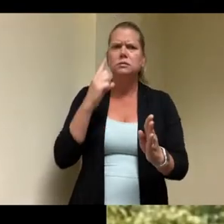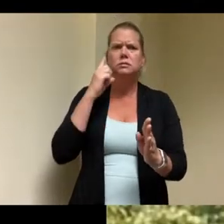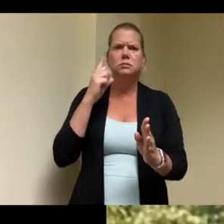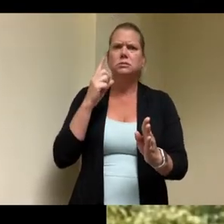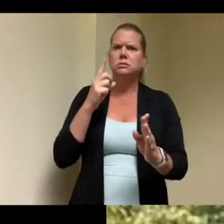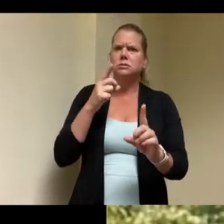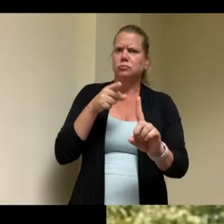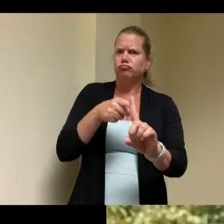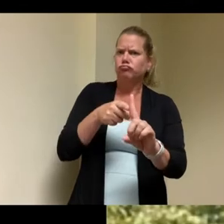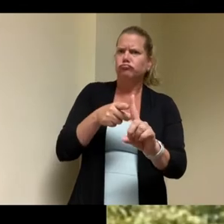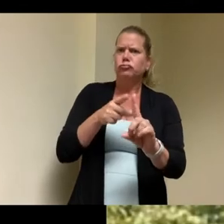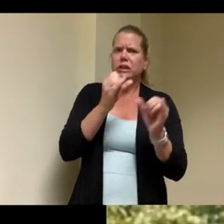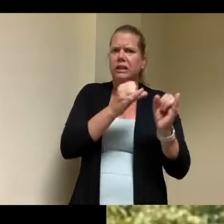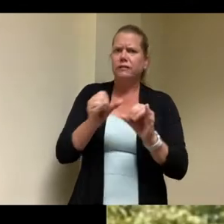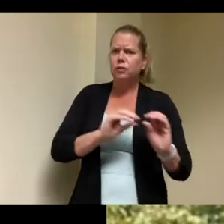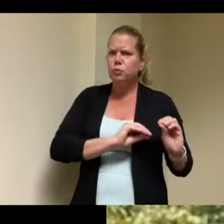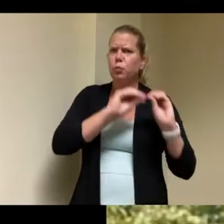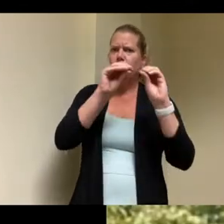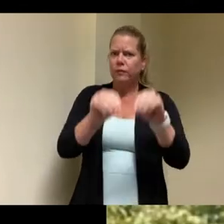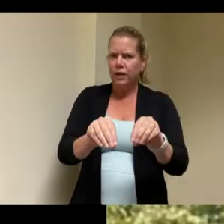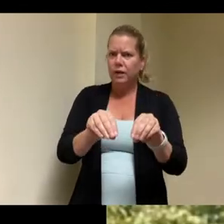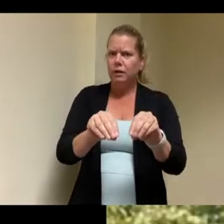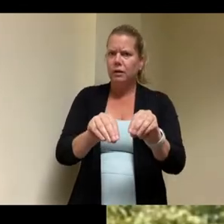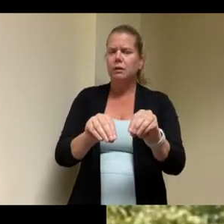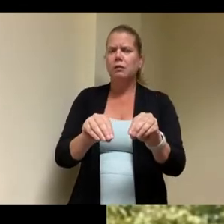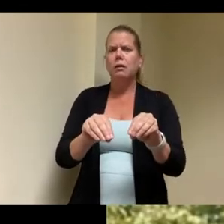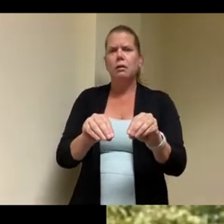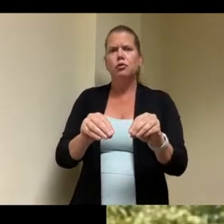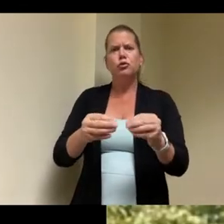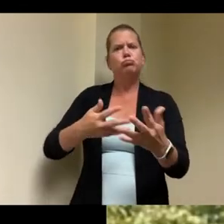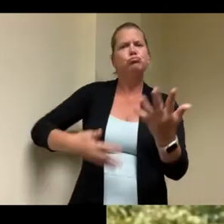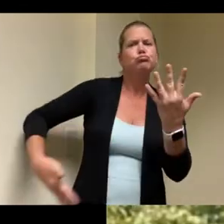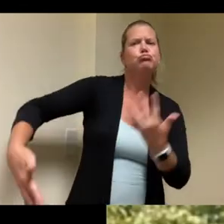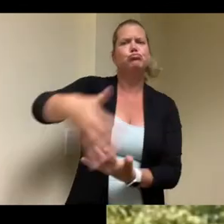type of housing if every municipality had a home like this then